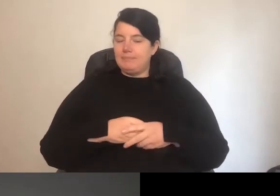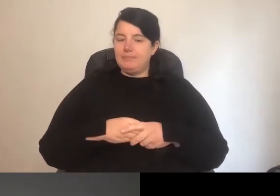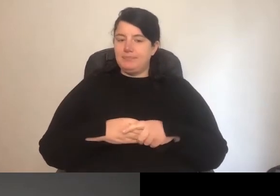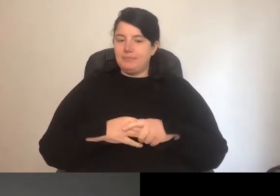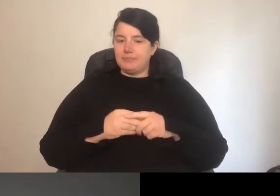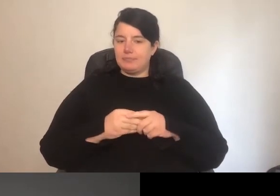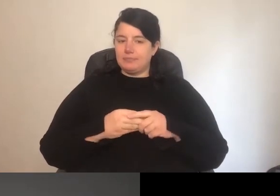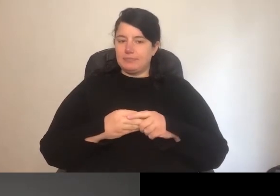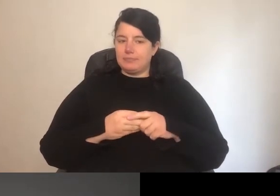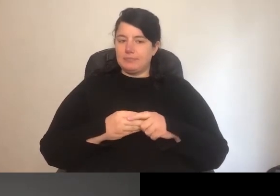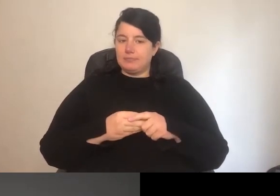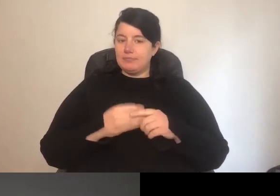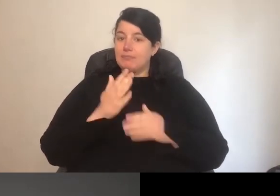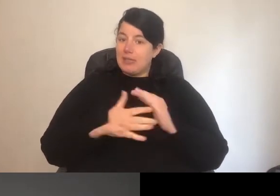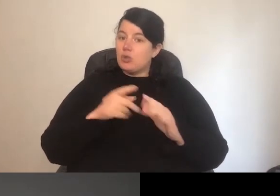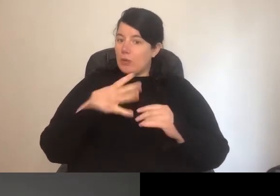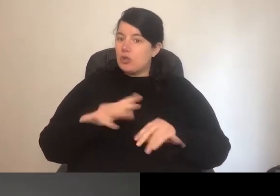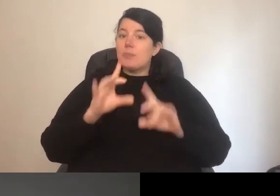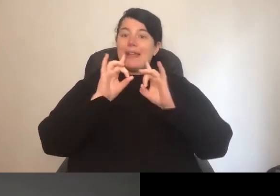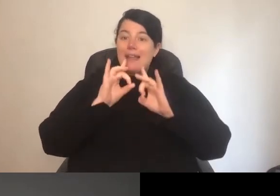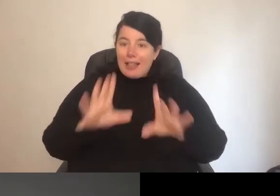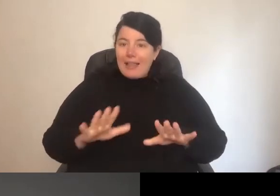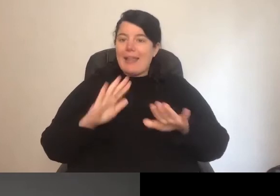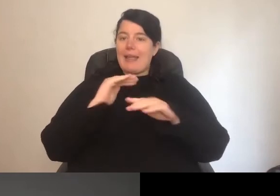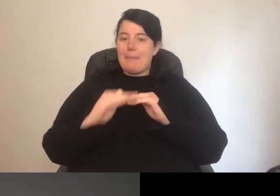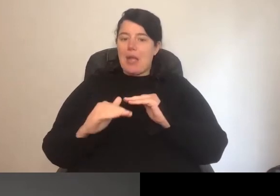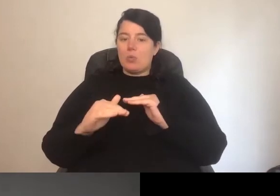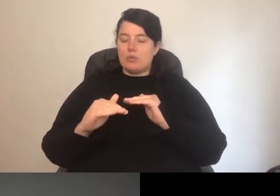By which I mean, being very clear about